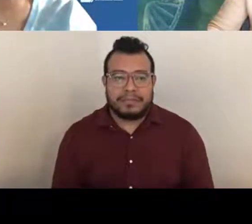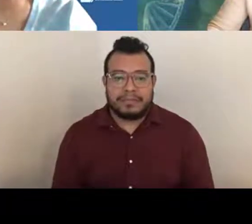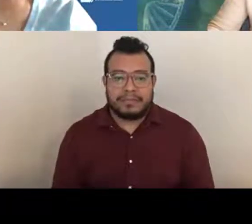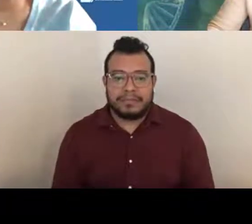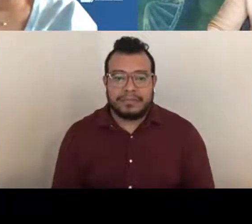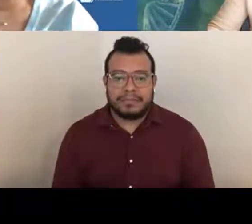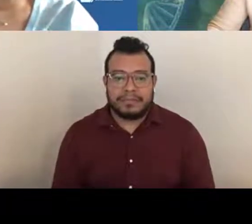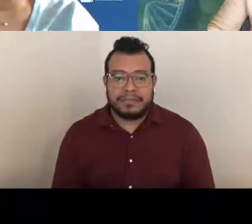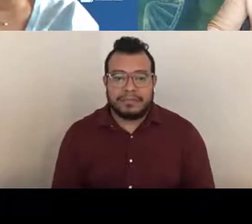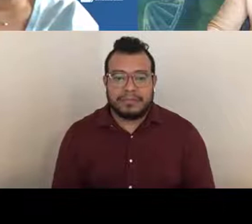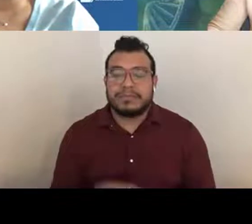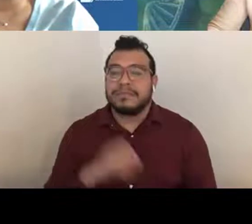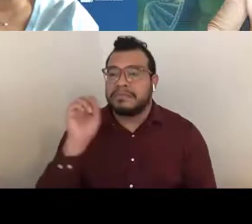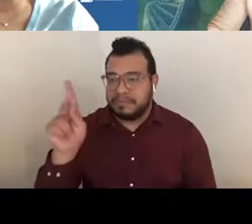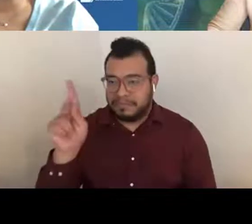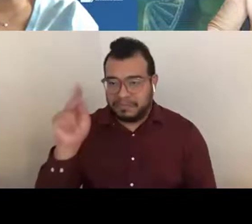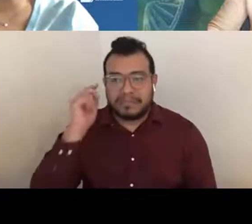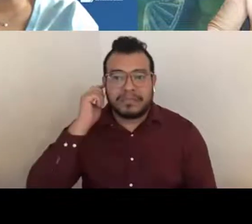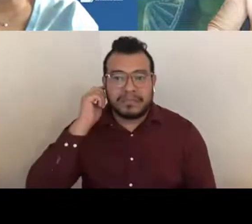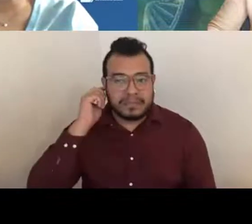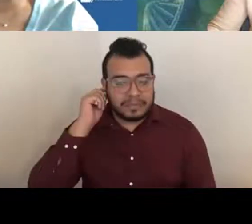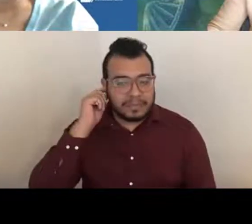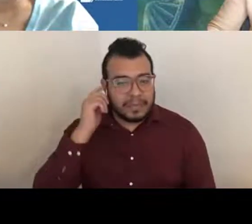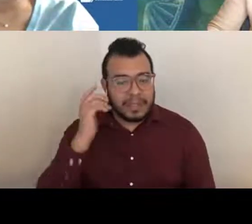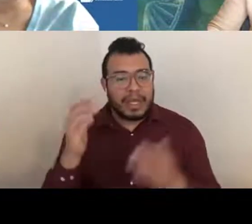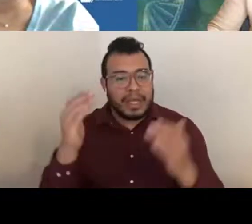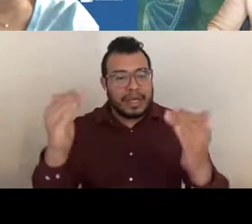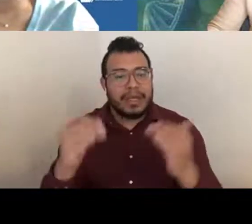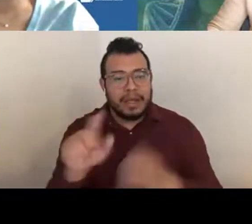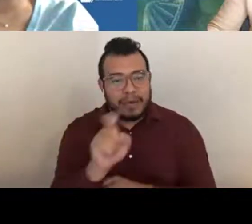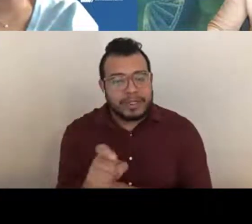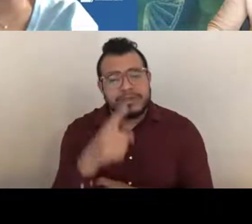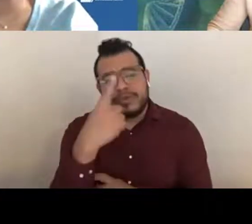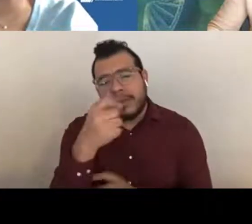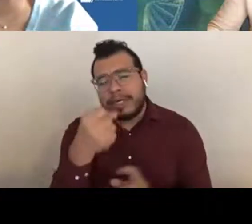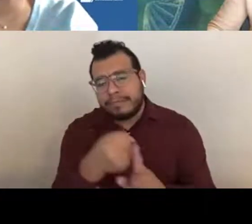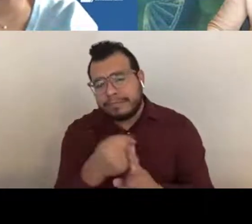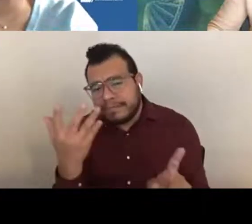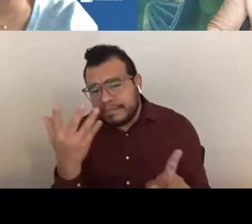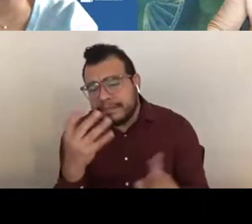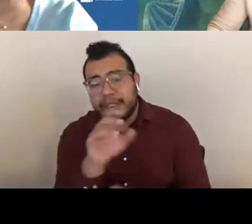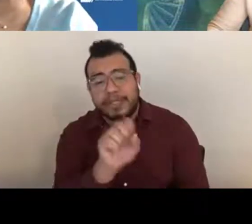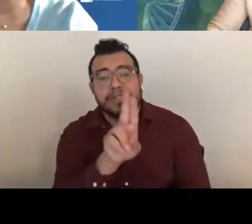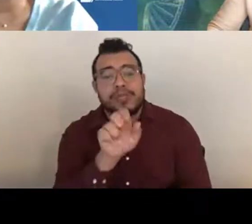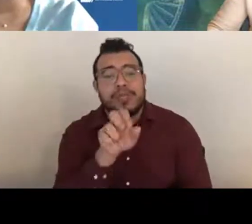April Harrison: Okay, so the next question is can you elaborate, Susan, on the change of scope,